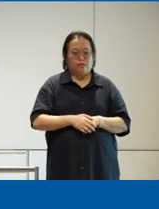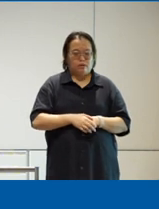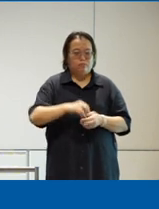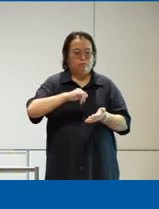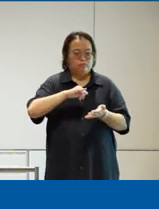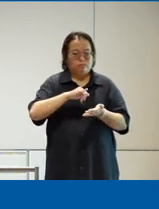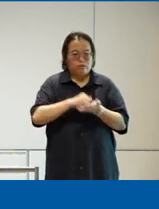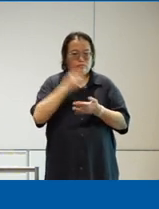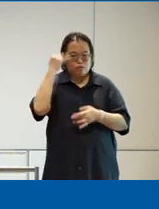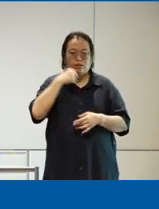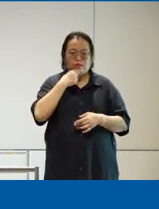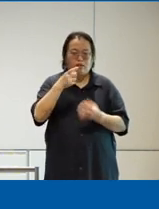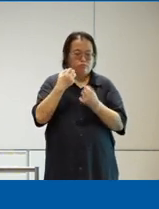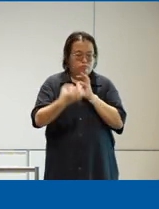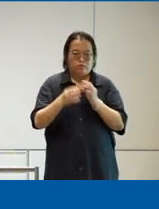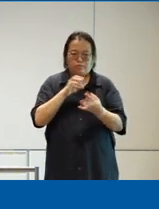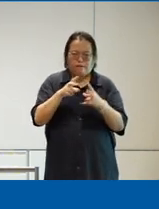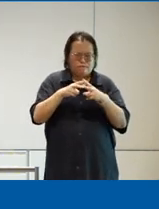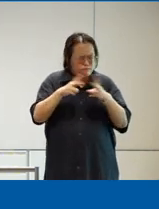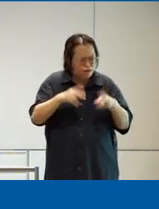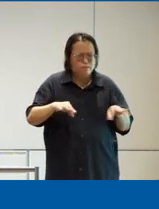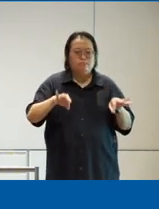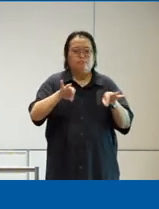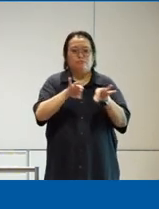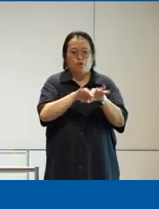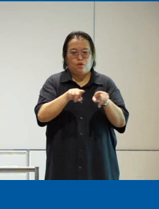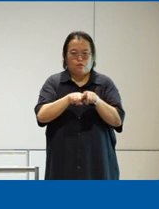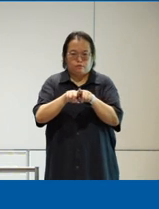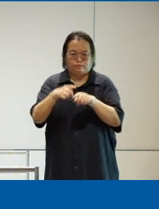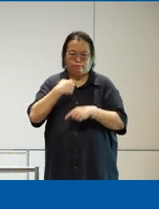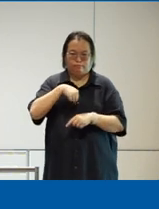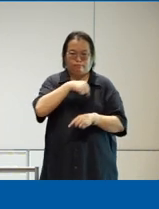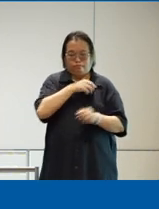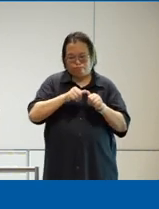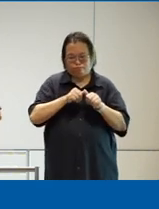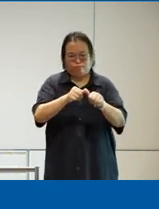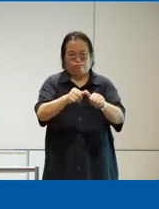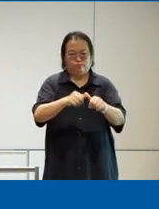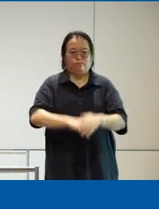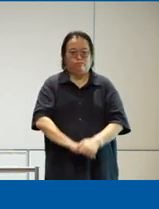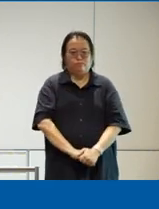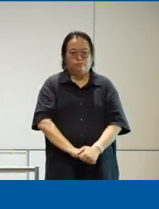is going to be very valuable as we go forward as well as empowering others um through uh